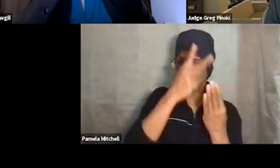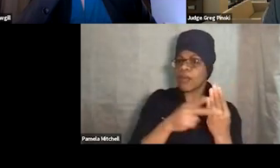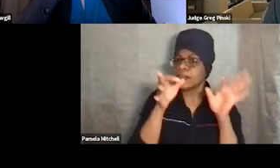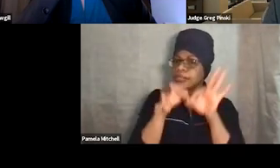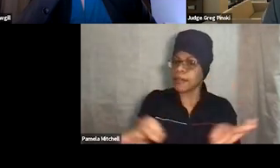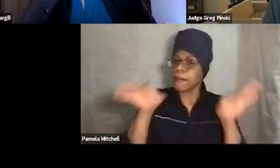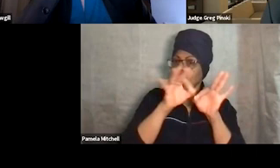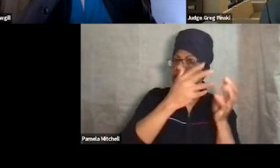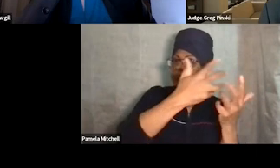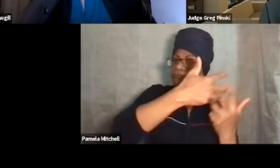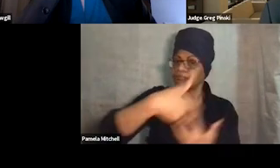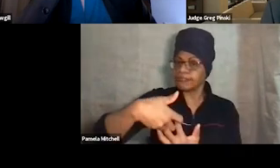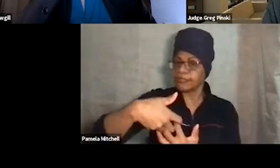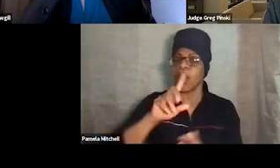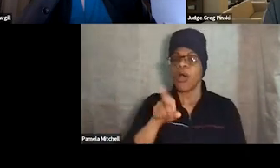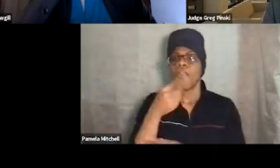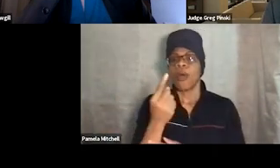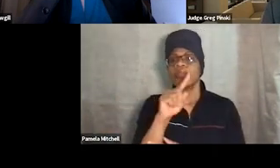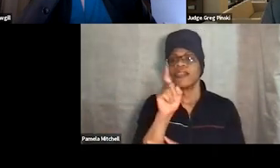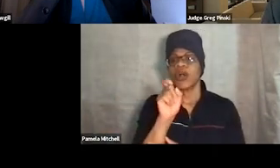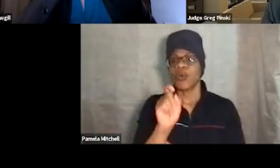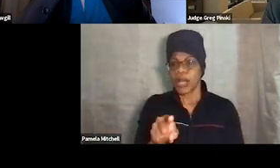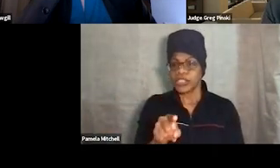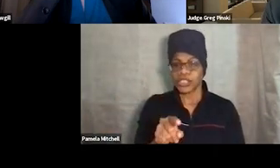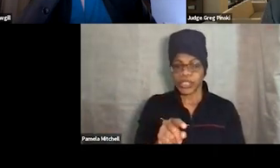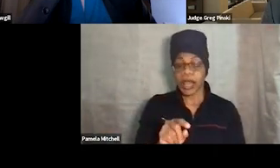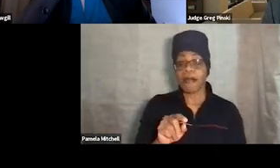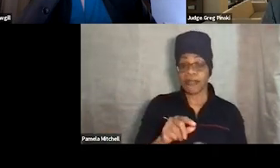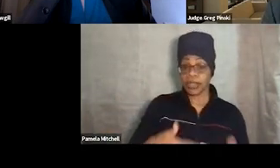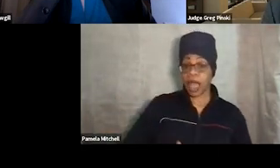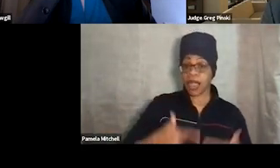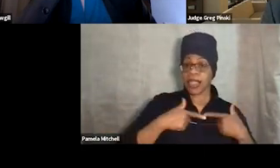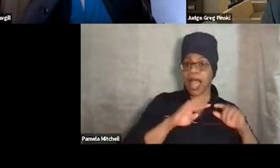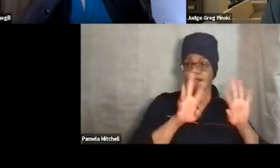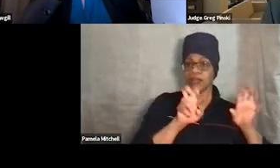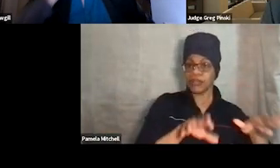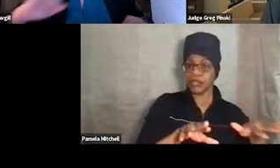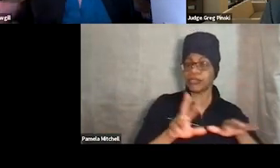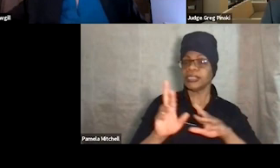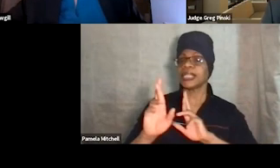One of the questions that came across the live Q&A when Karen was presenting was